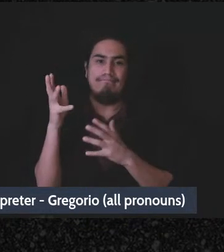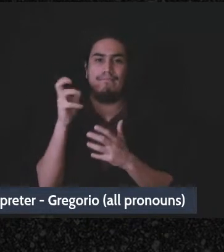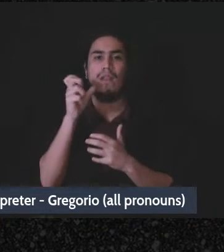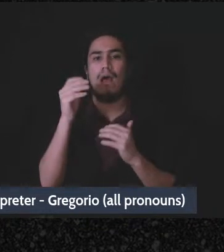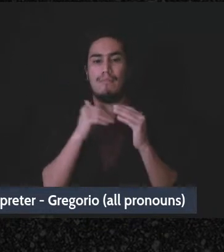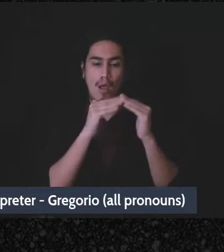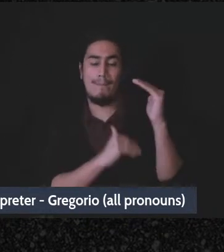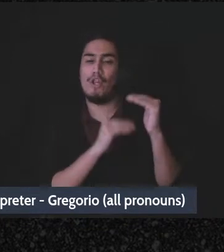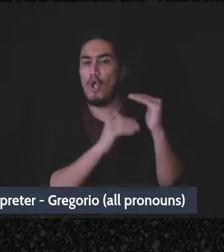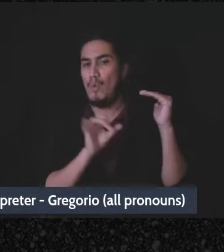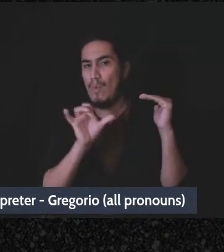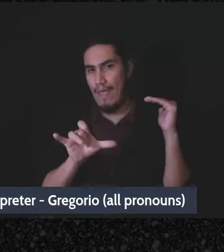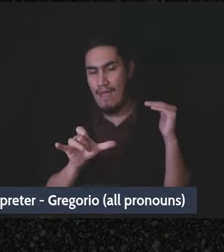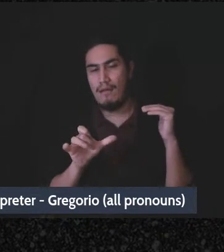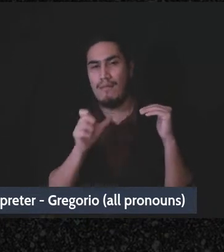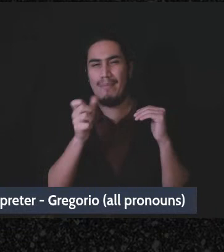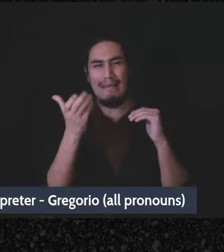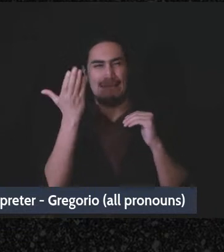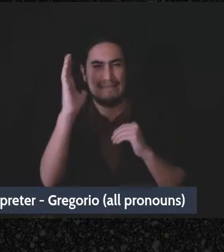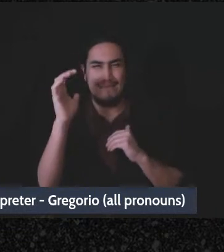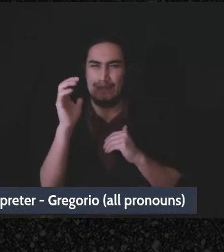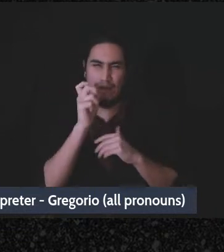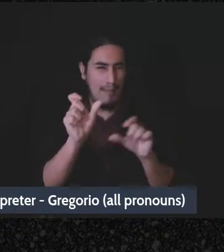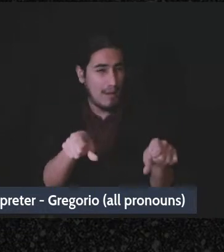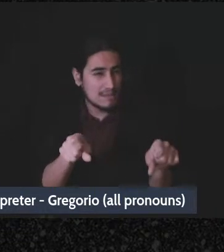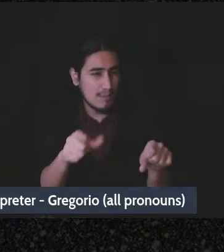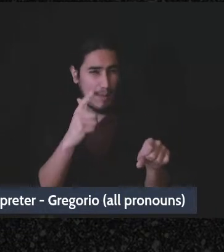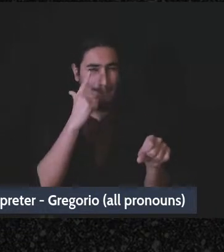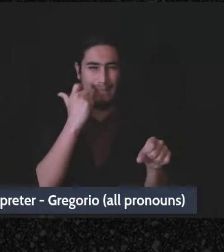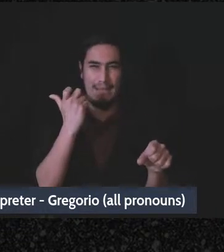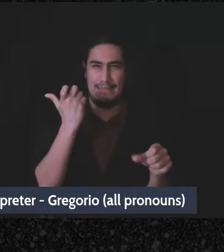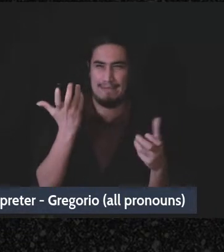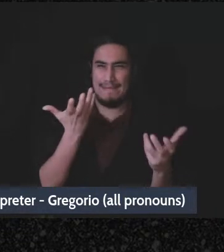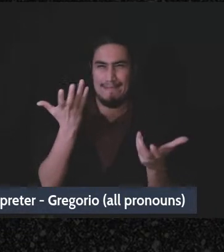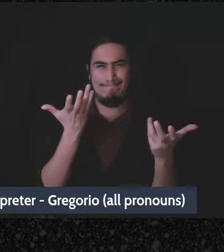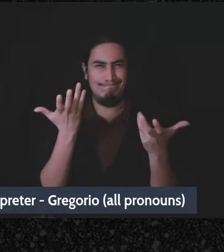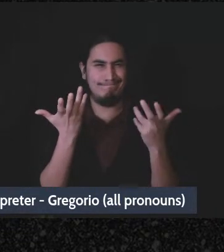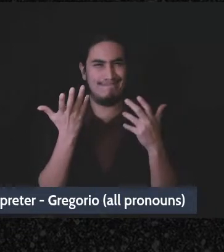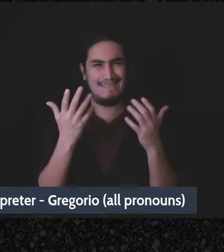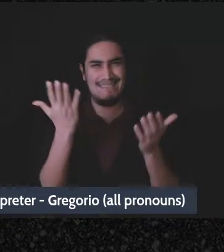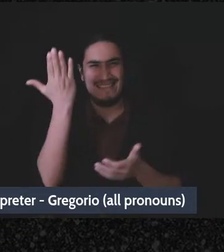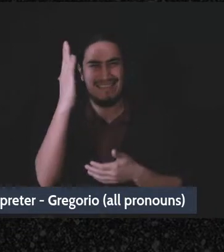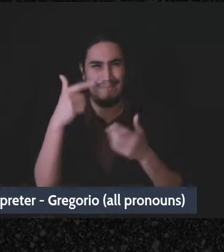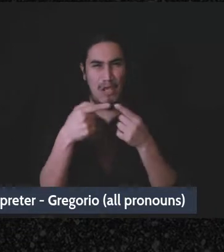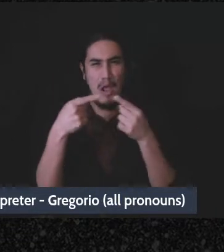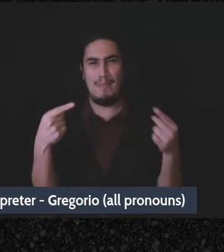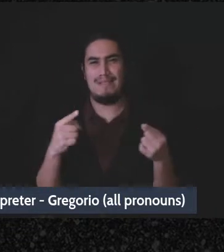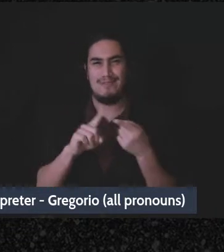that seems unlikely because it's somewhat counter to their, you know, business interests.